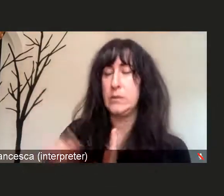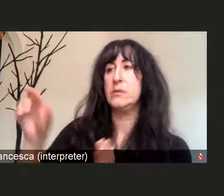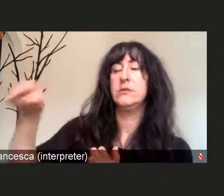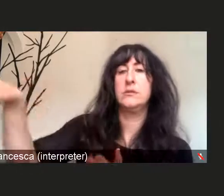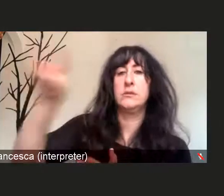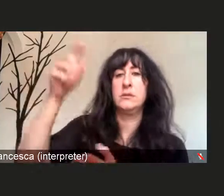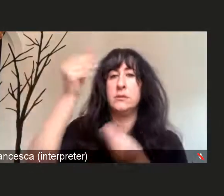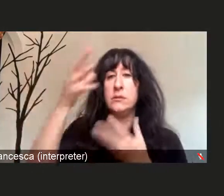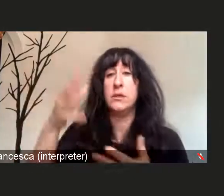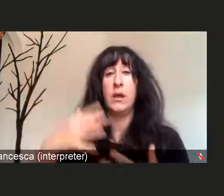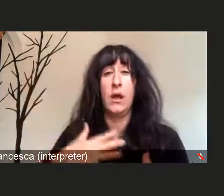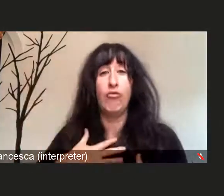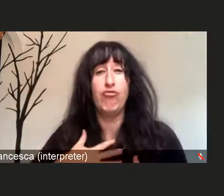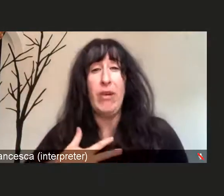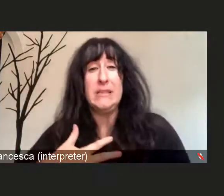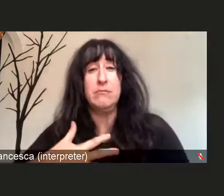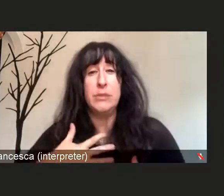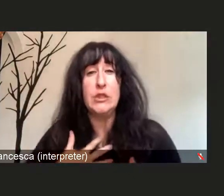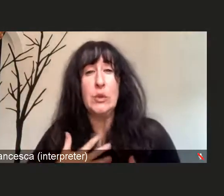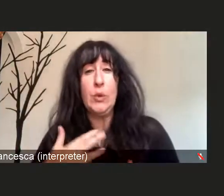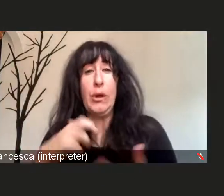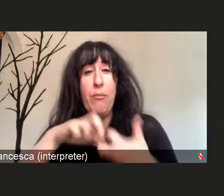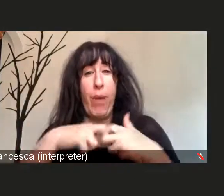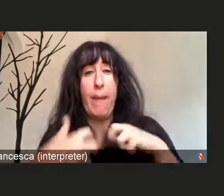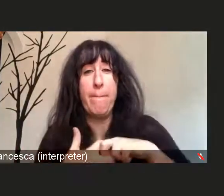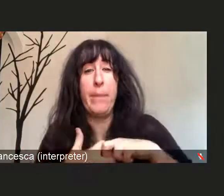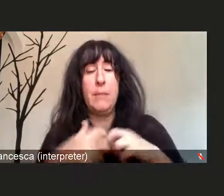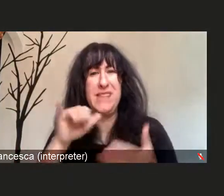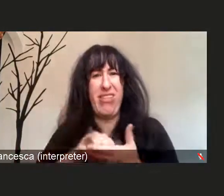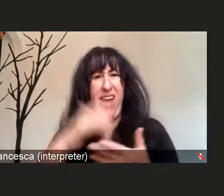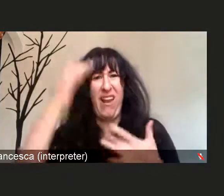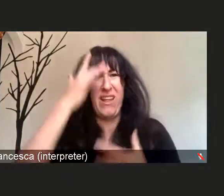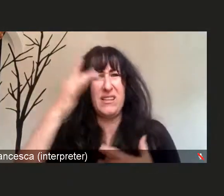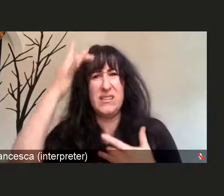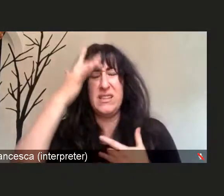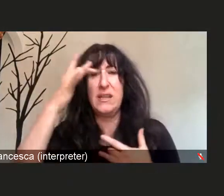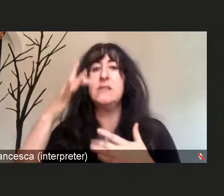That respiratory viral illness was later known as SARS-CoV-2.